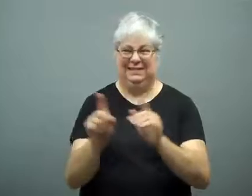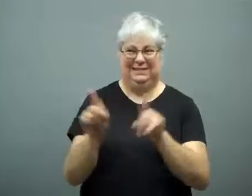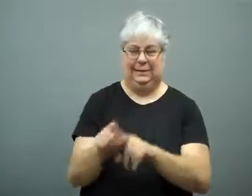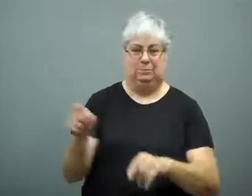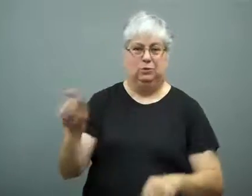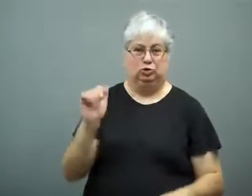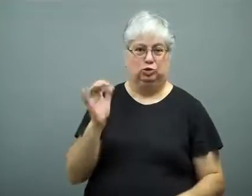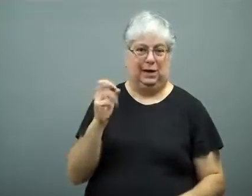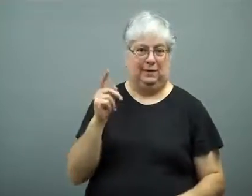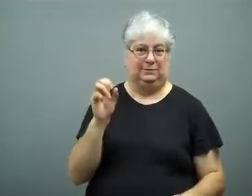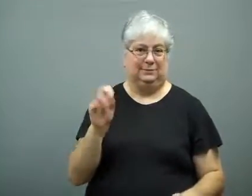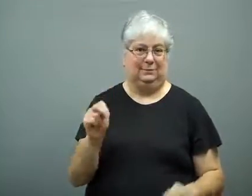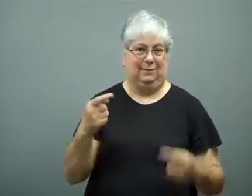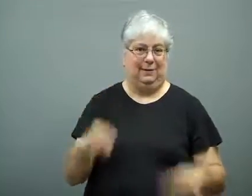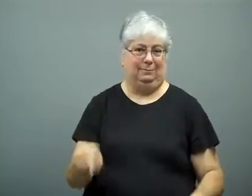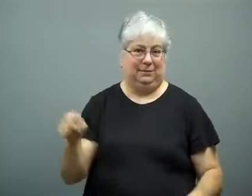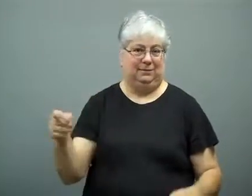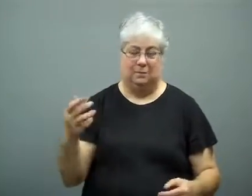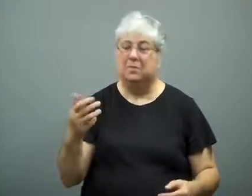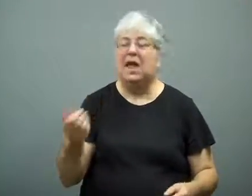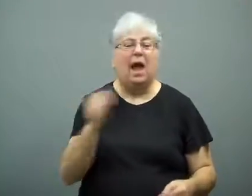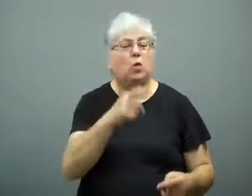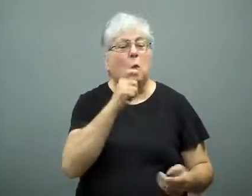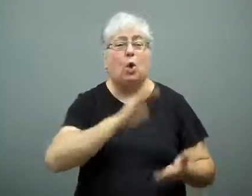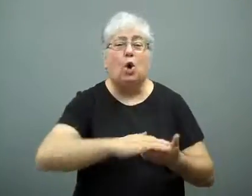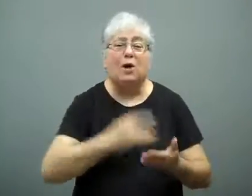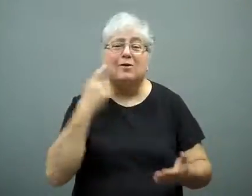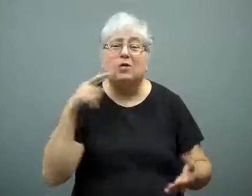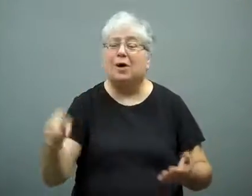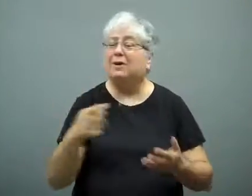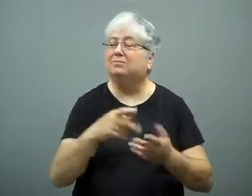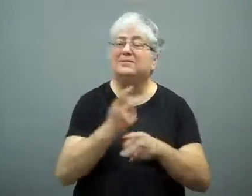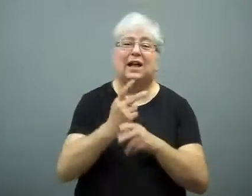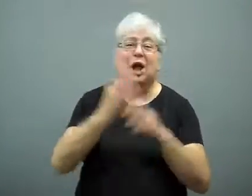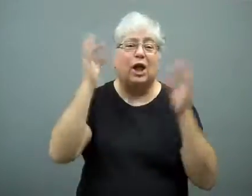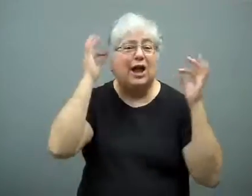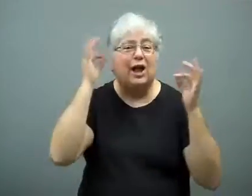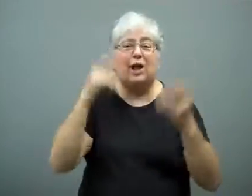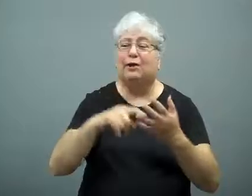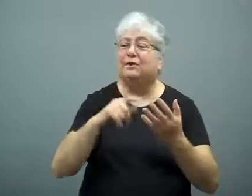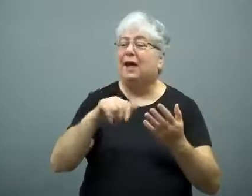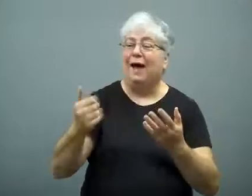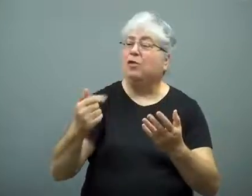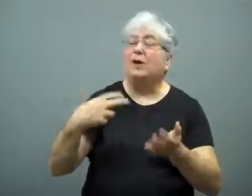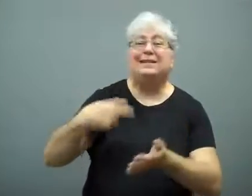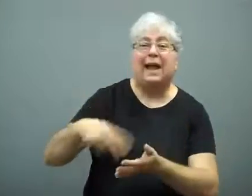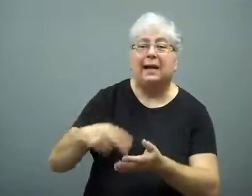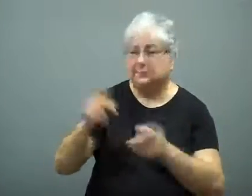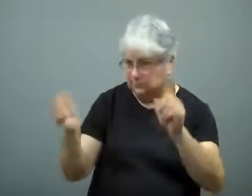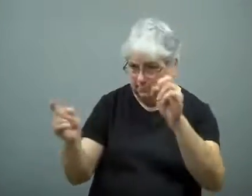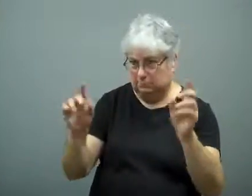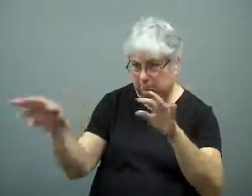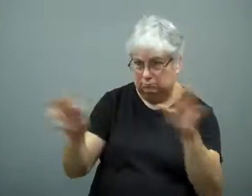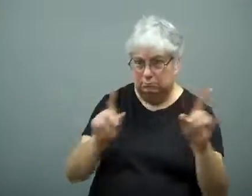which Jackson was also displaying.